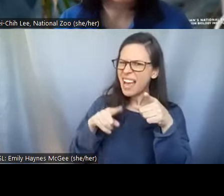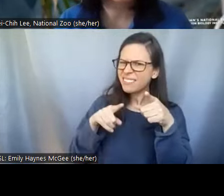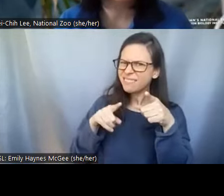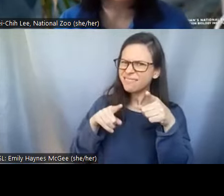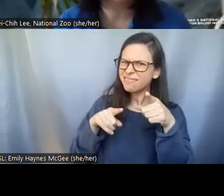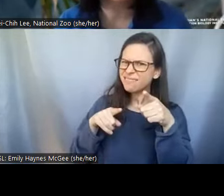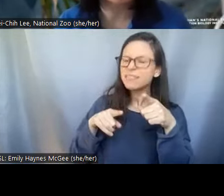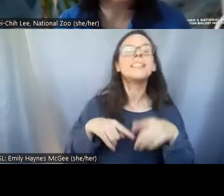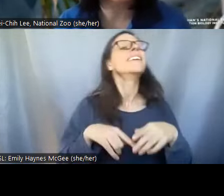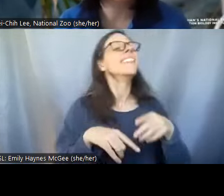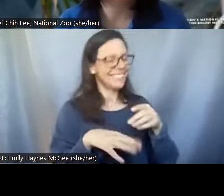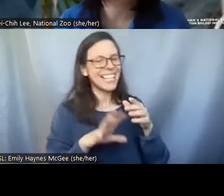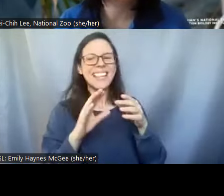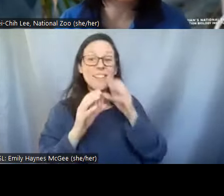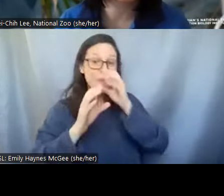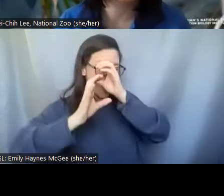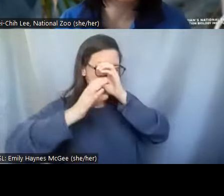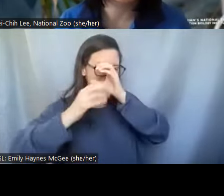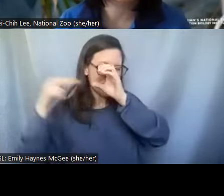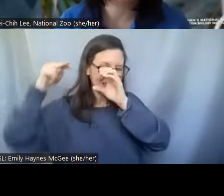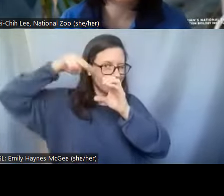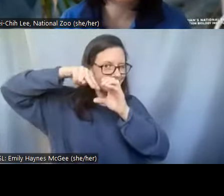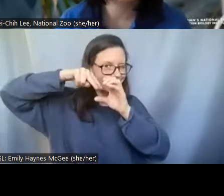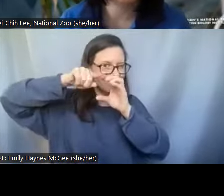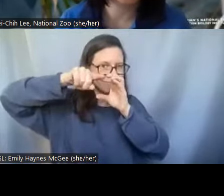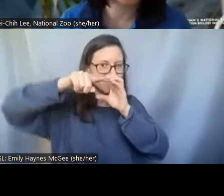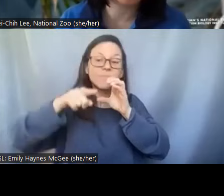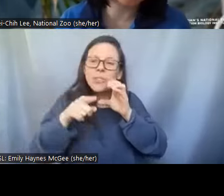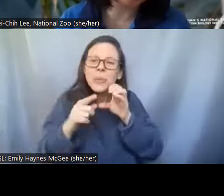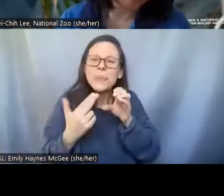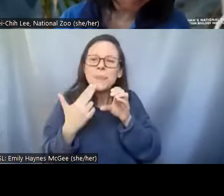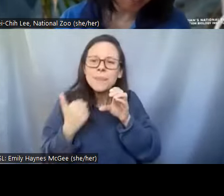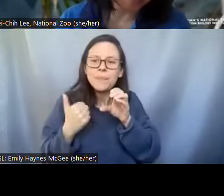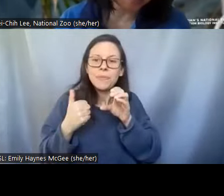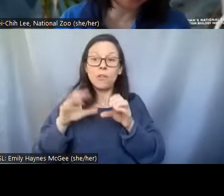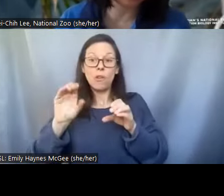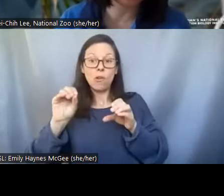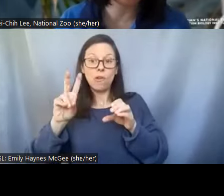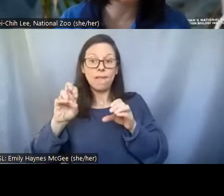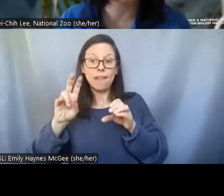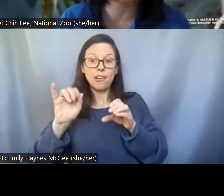right now you're looking at these small pieces of variant tissues that I dissect that will have